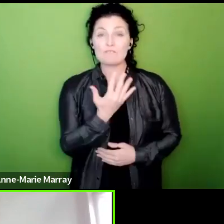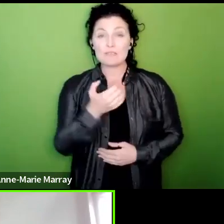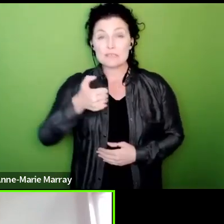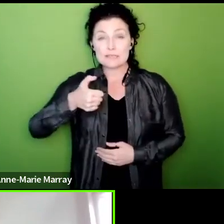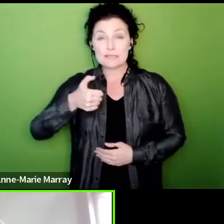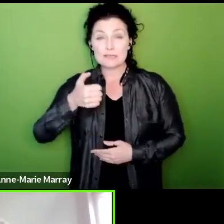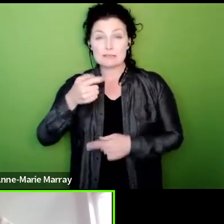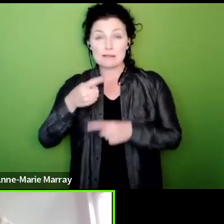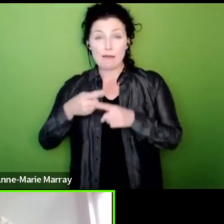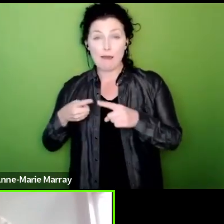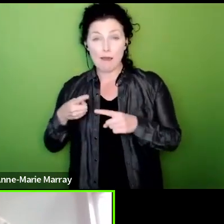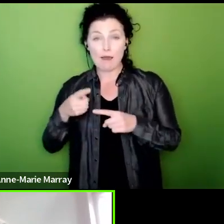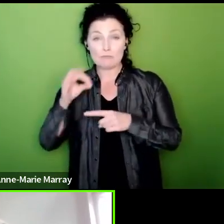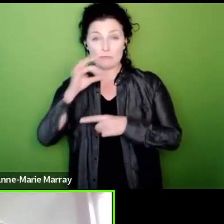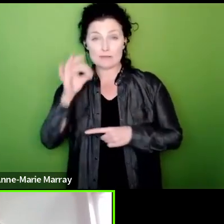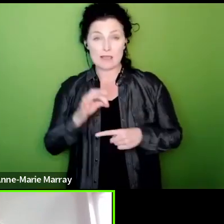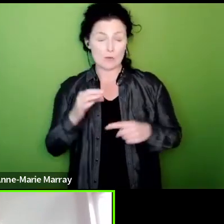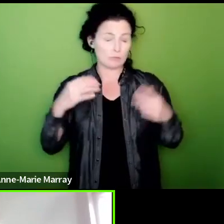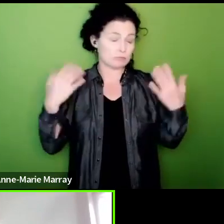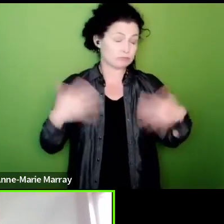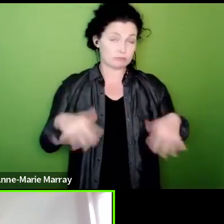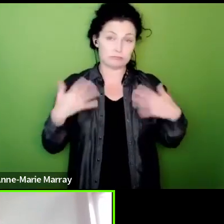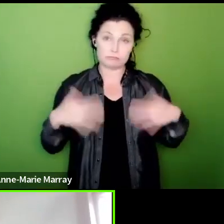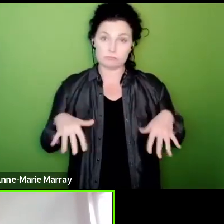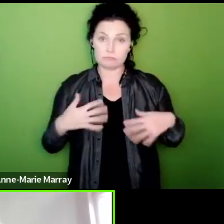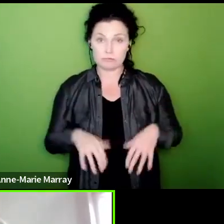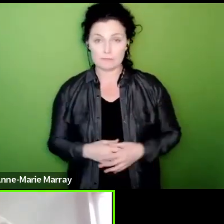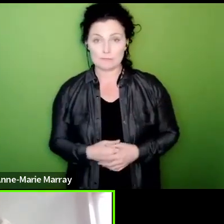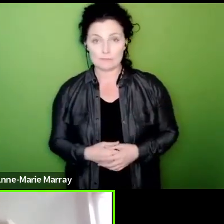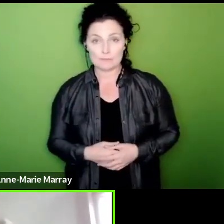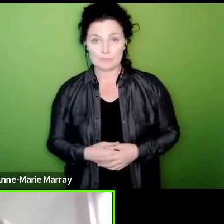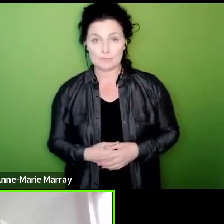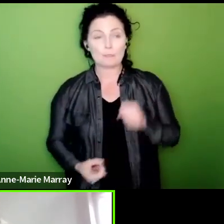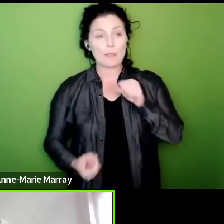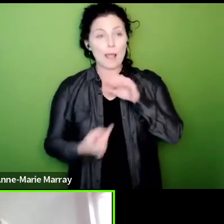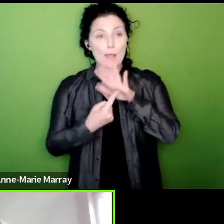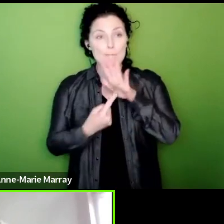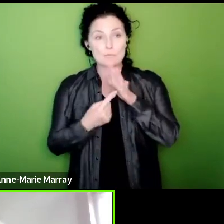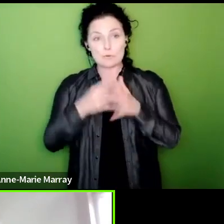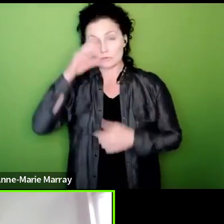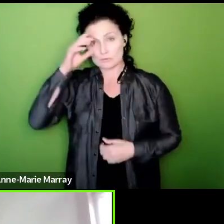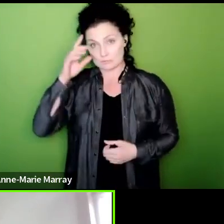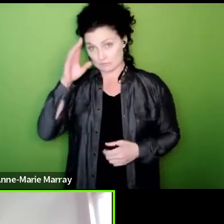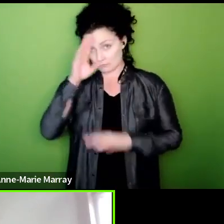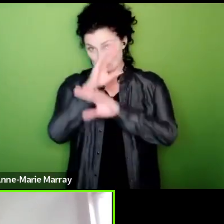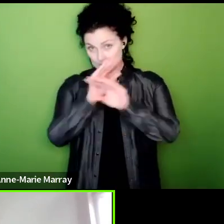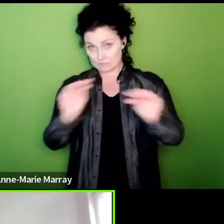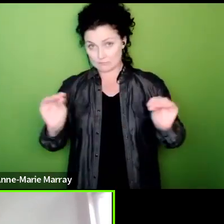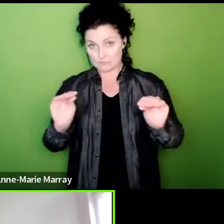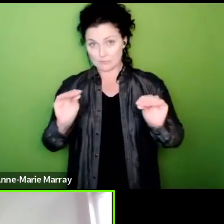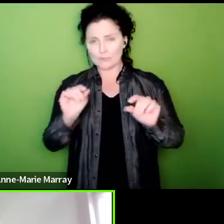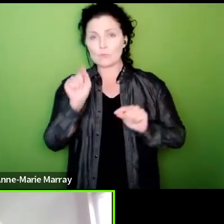is a pretty remarkable turnout it's also important to stress that in the areas that have delivered